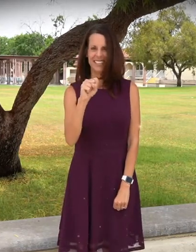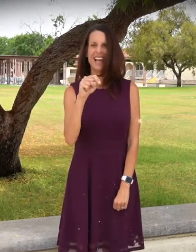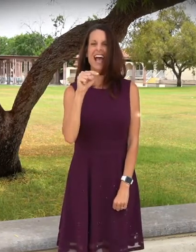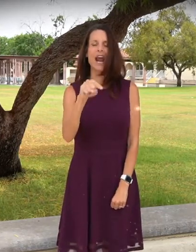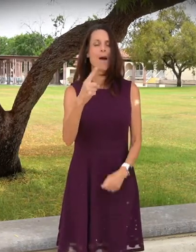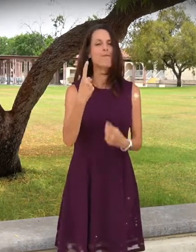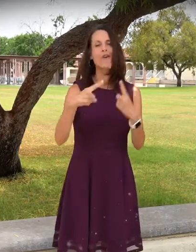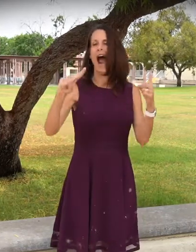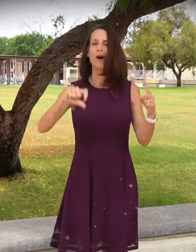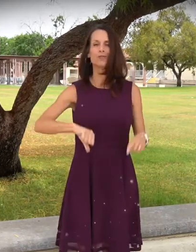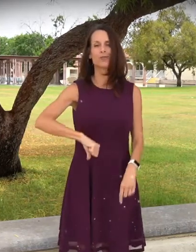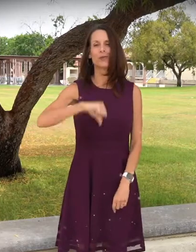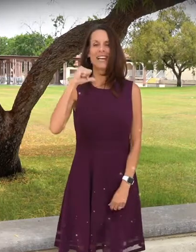AND I'M VERY PROUD TO ANNOUNCE